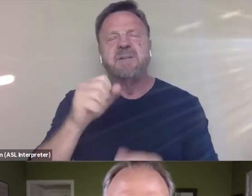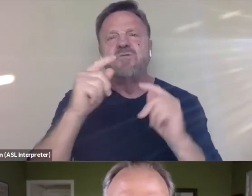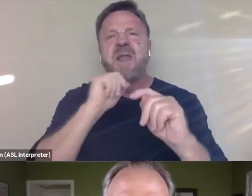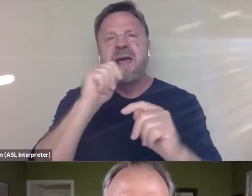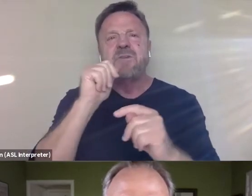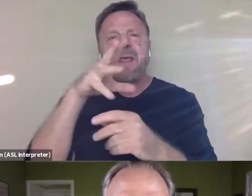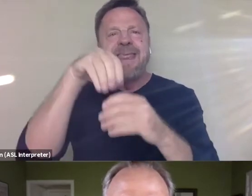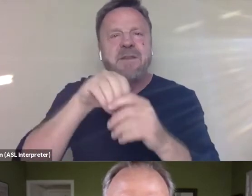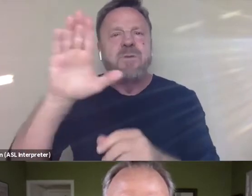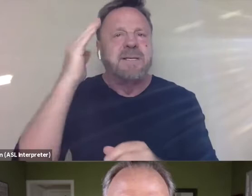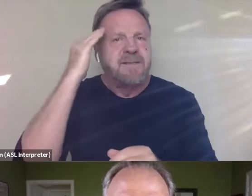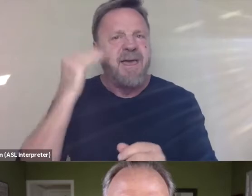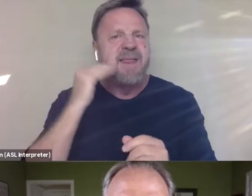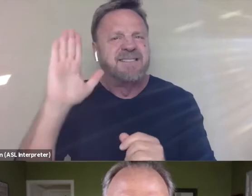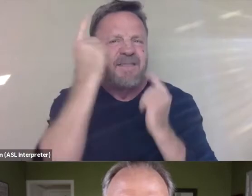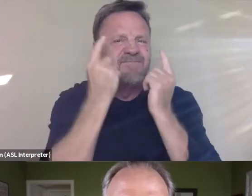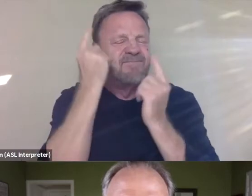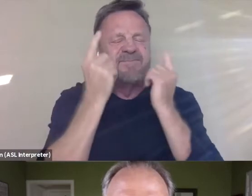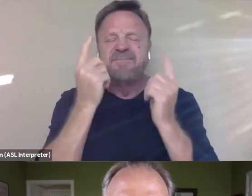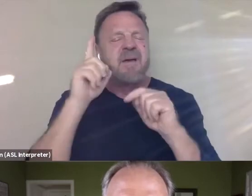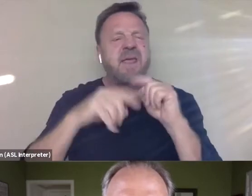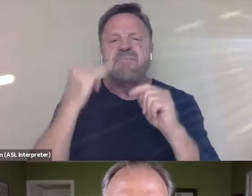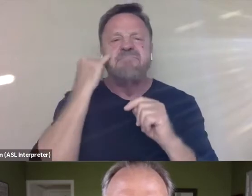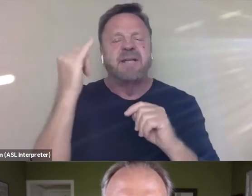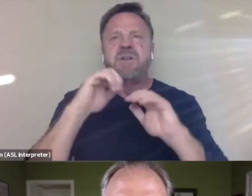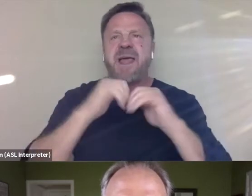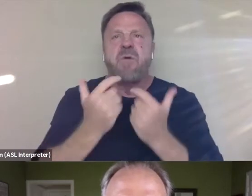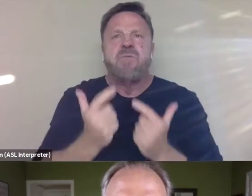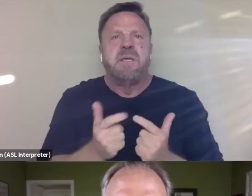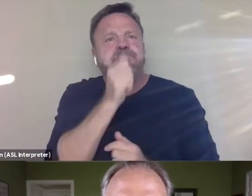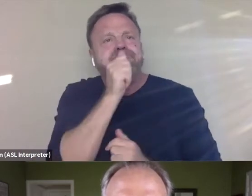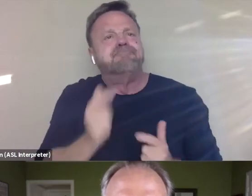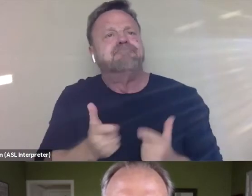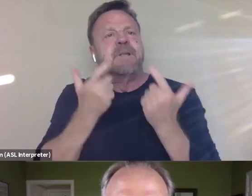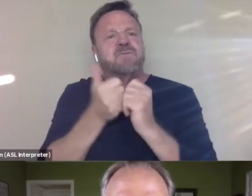I cannot imagine how he lives with himself. I don't know how he looks in the mirror.